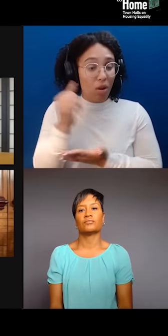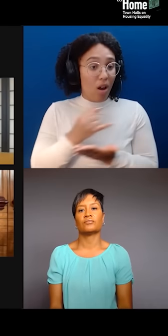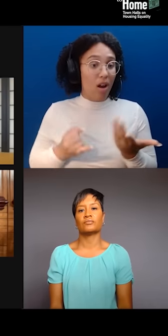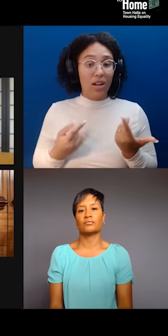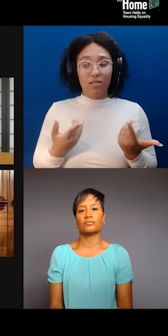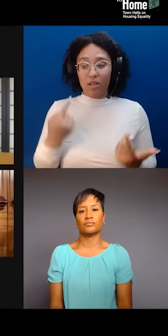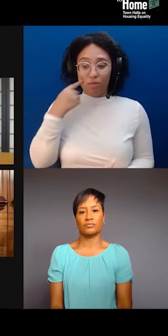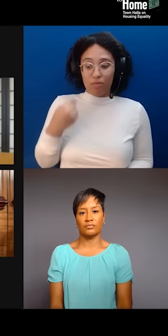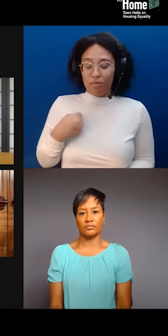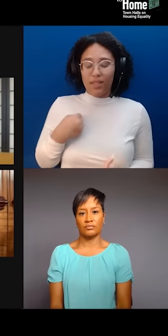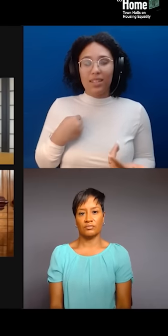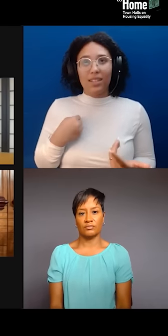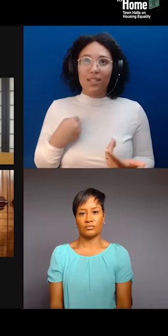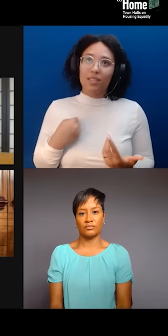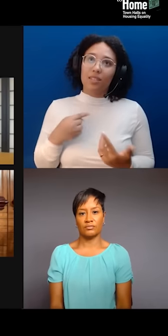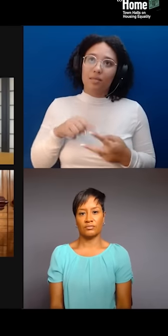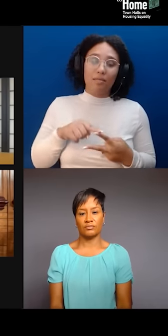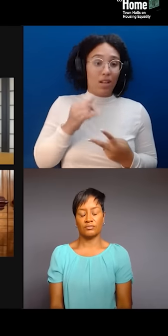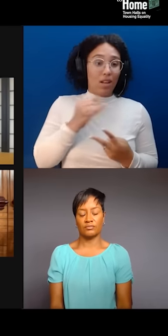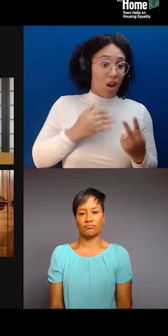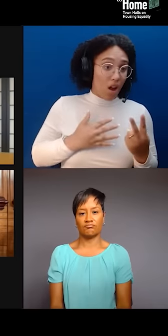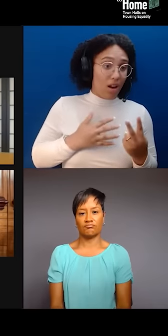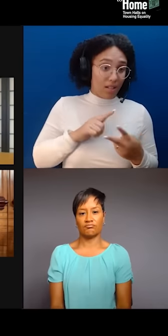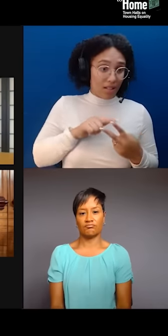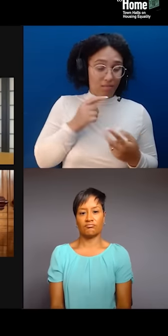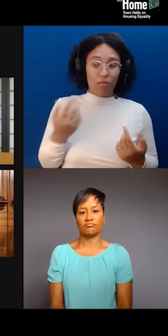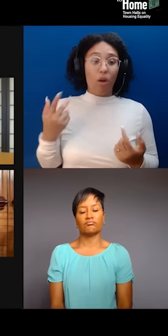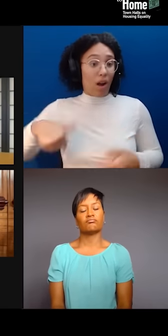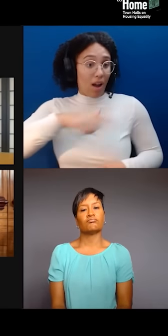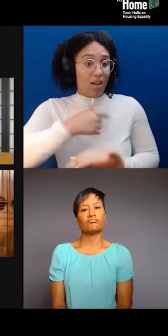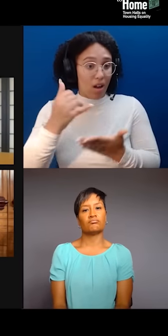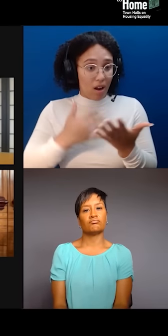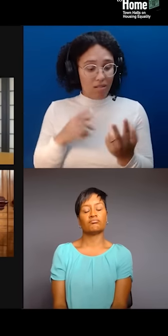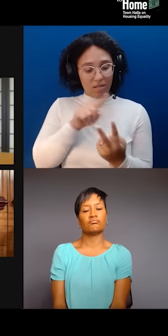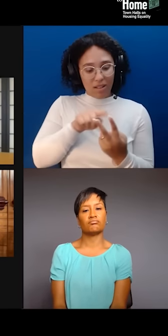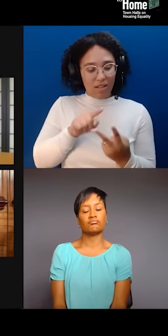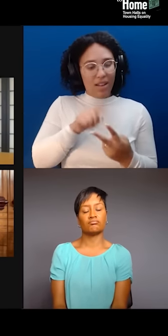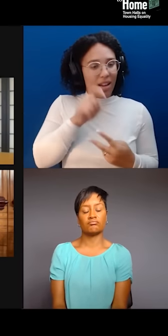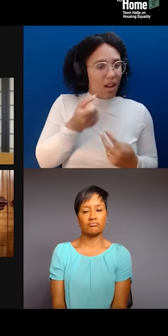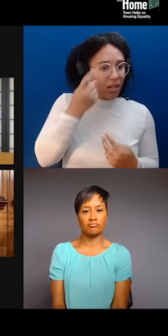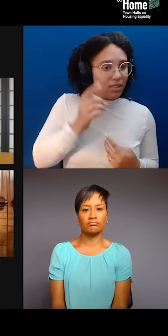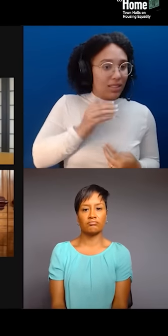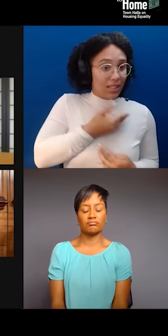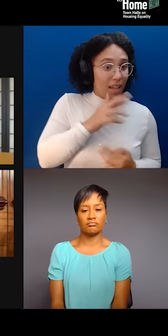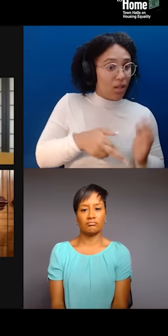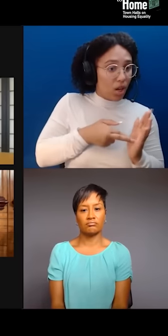It's not the end all be all. Art and media and culture is a tool, not an end goal that we have to embed ourselves